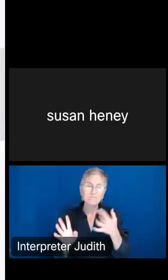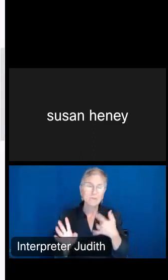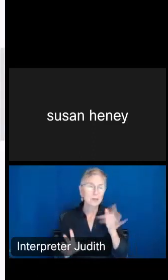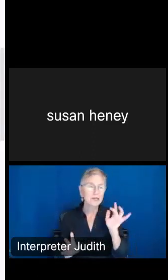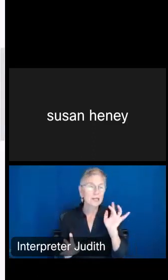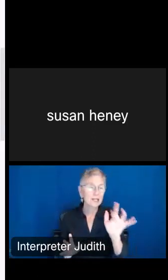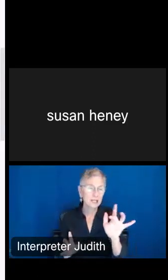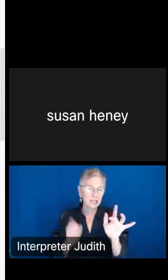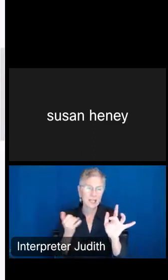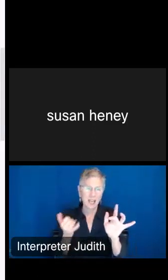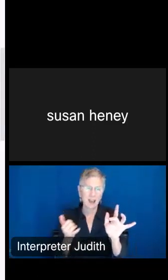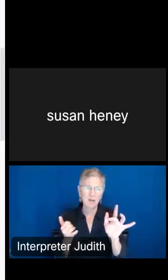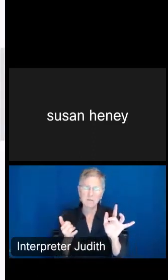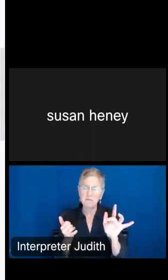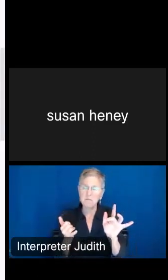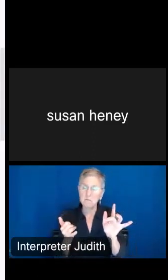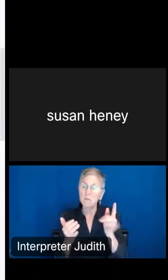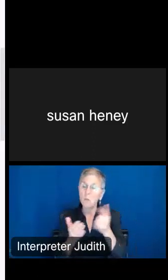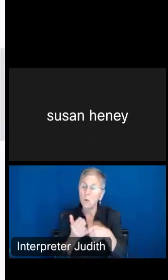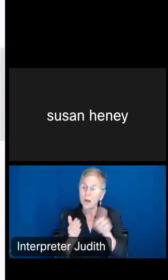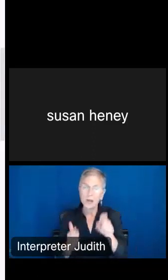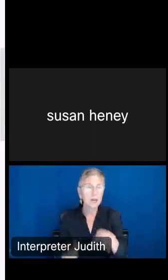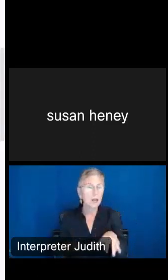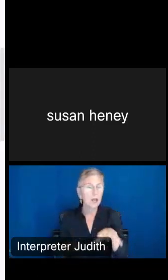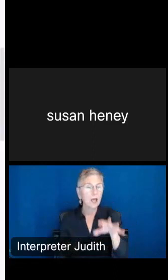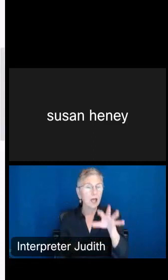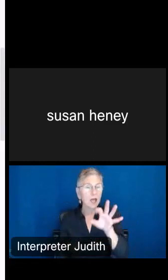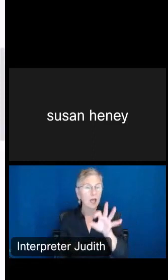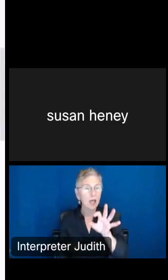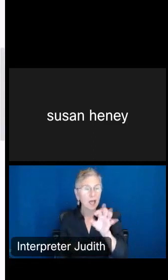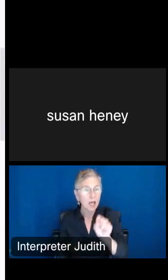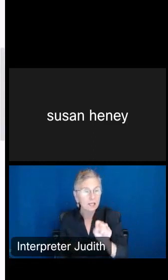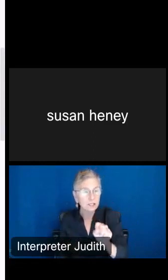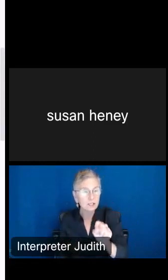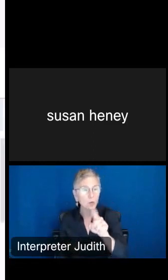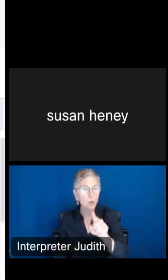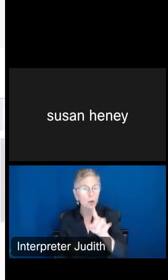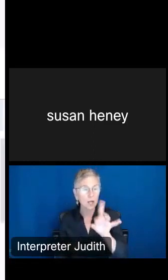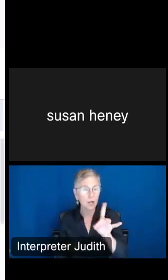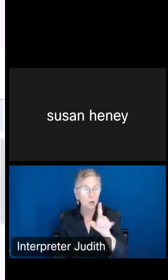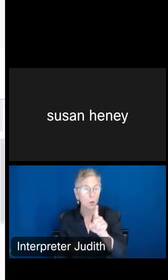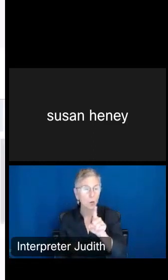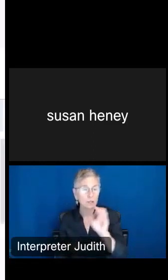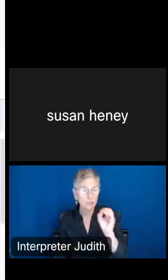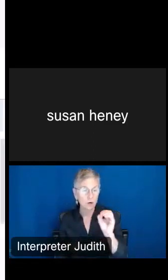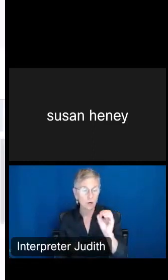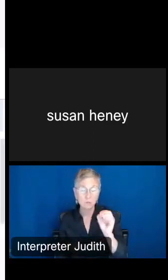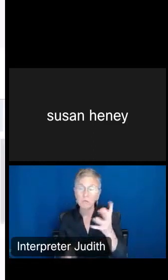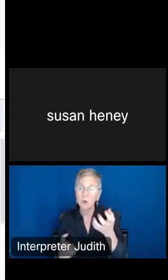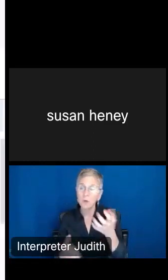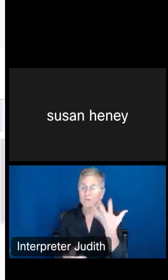now, because this is the one that I need S1810, and I'm looking for the five-year estimate.